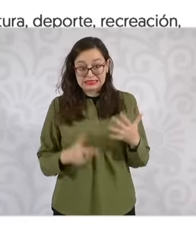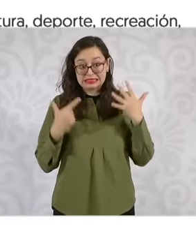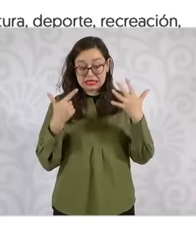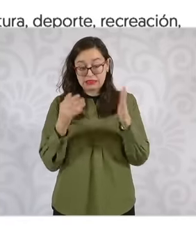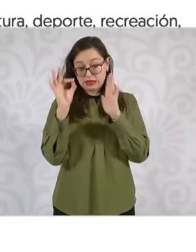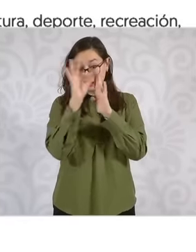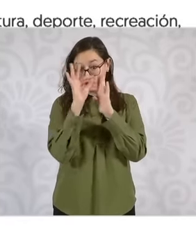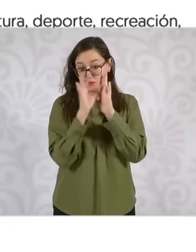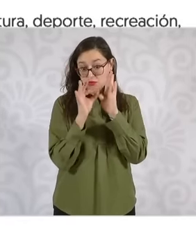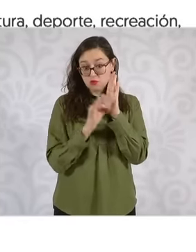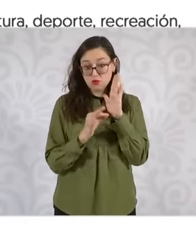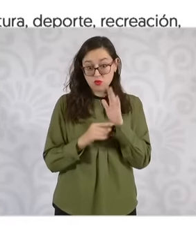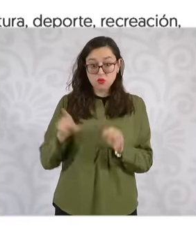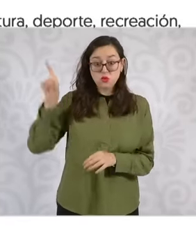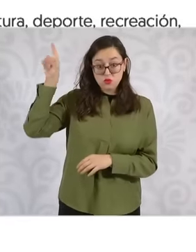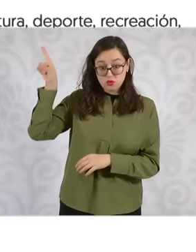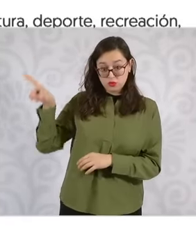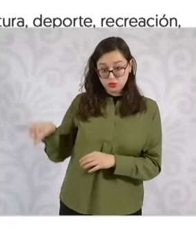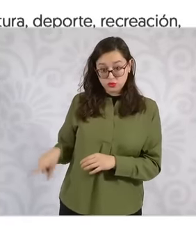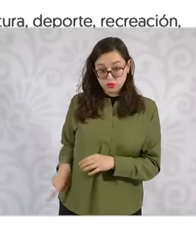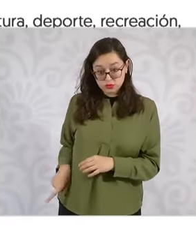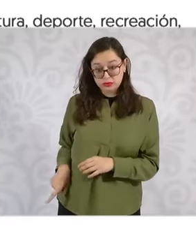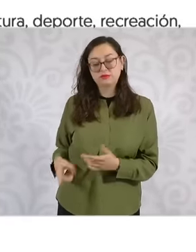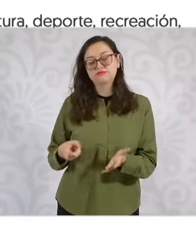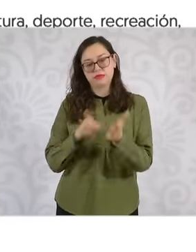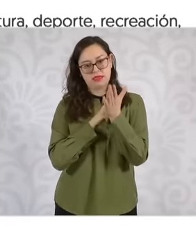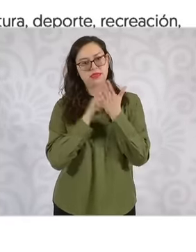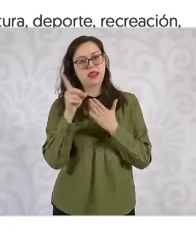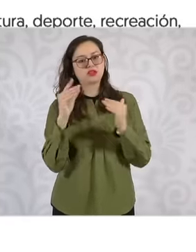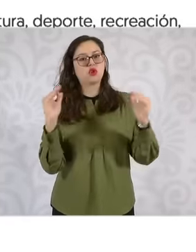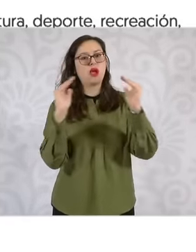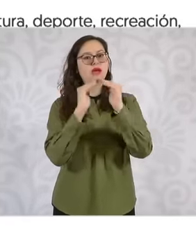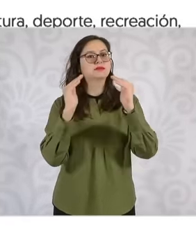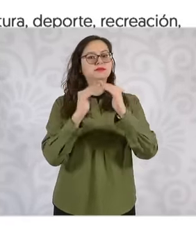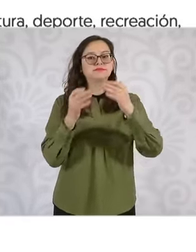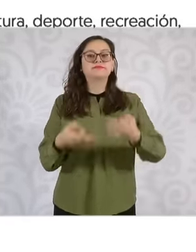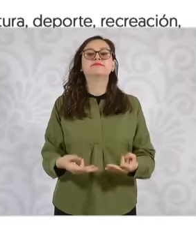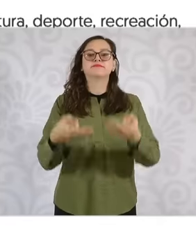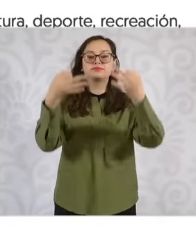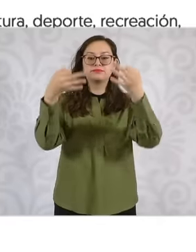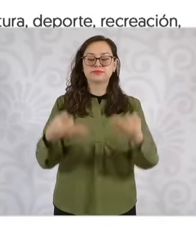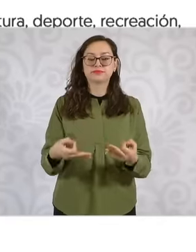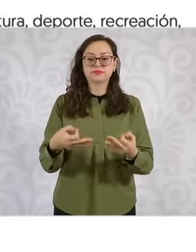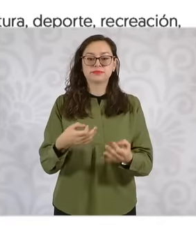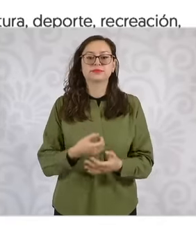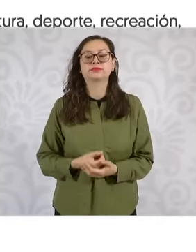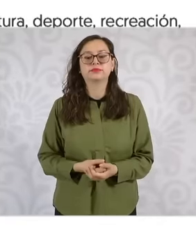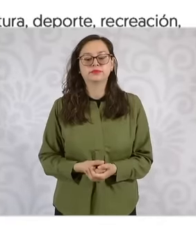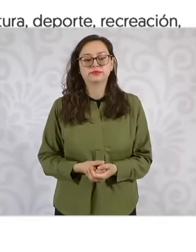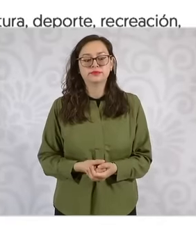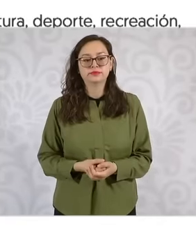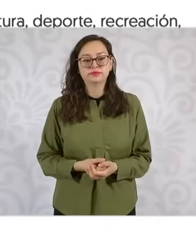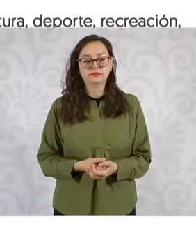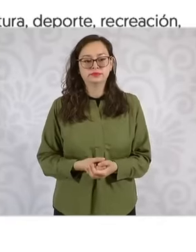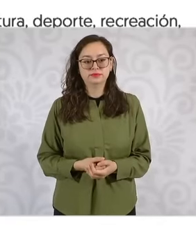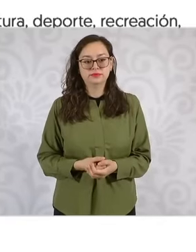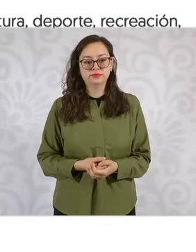with this concept of the right to housing that the United Nations points out Without risk conditions